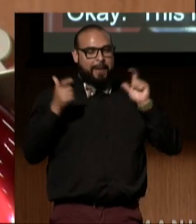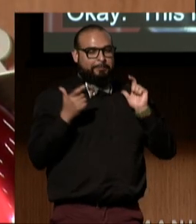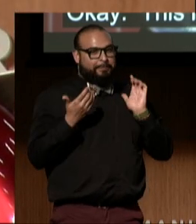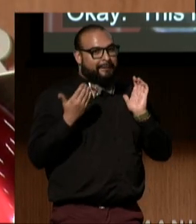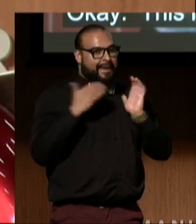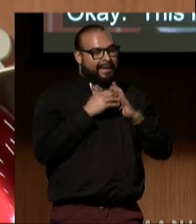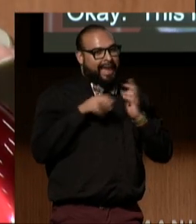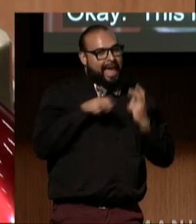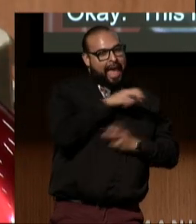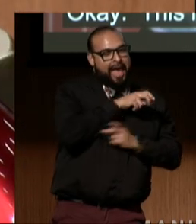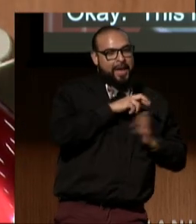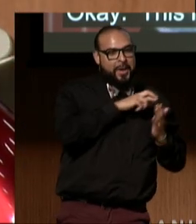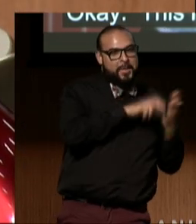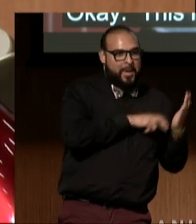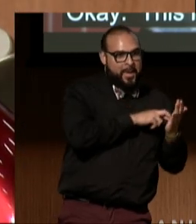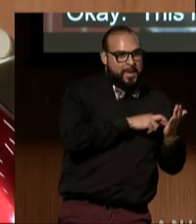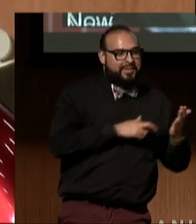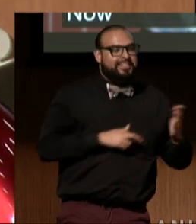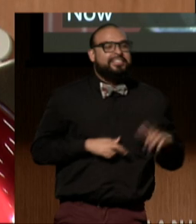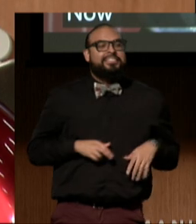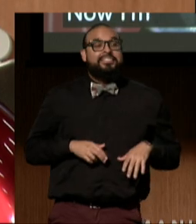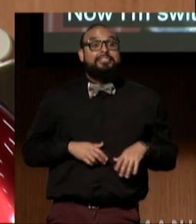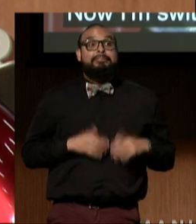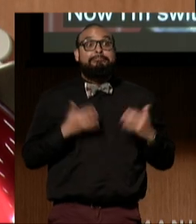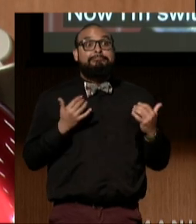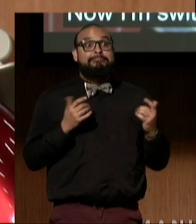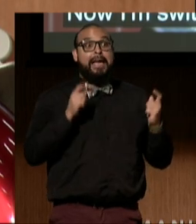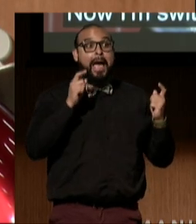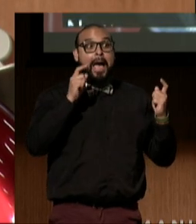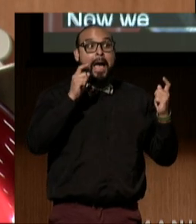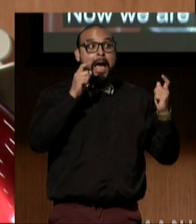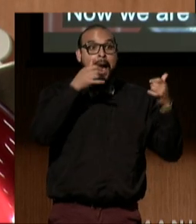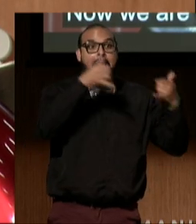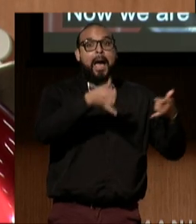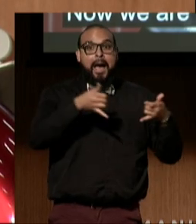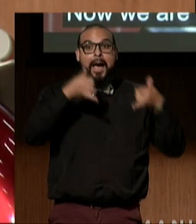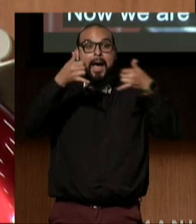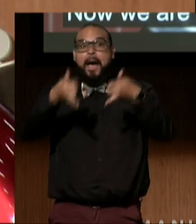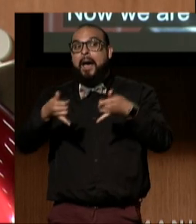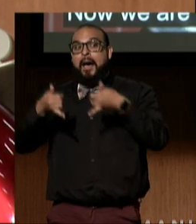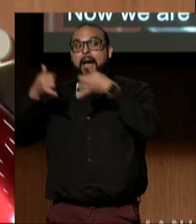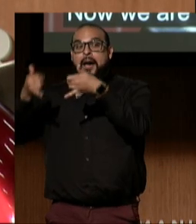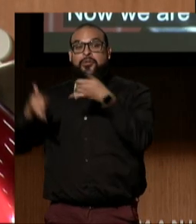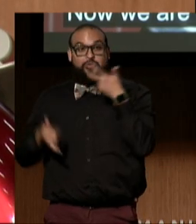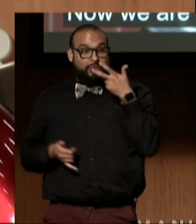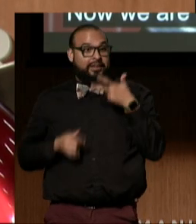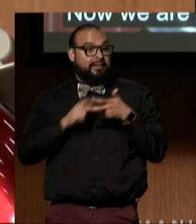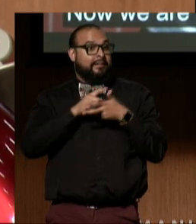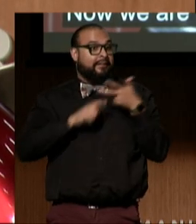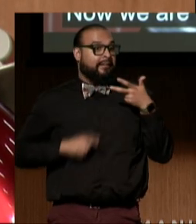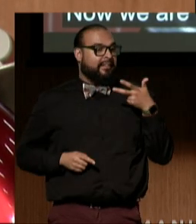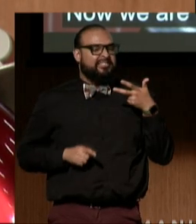Now going to give out some awards, three awards that I'm gonna tell you about,